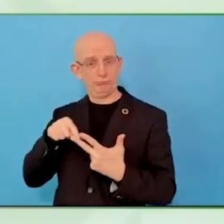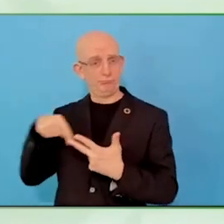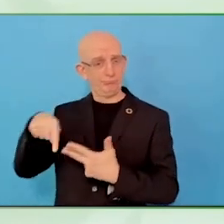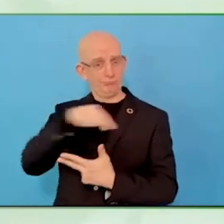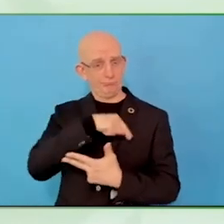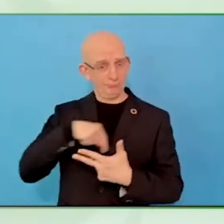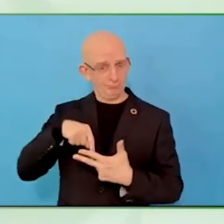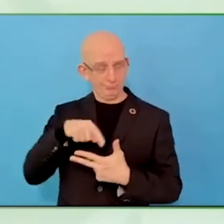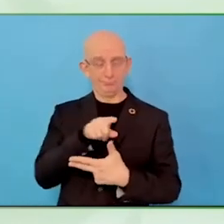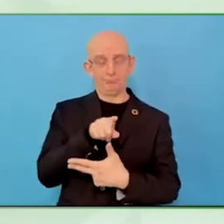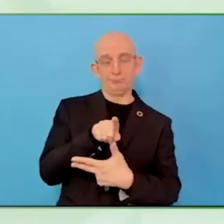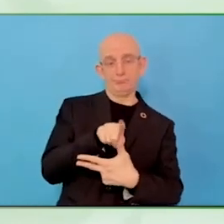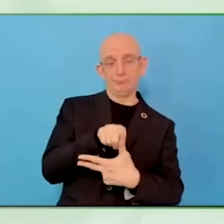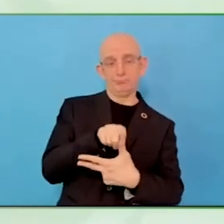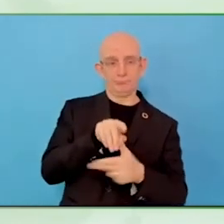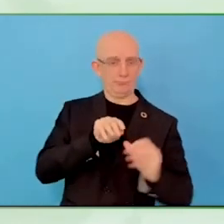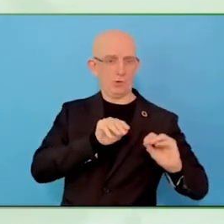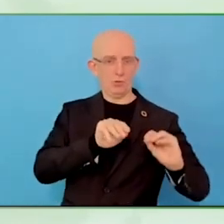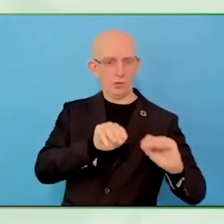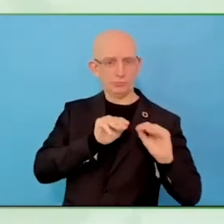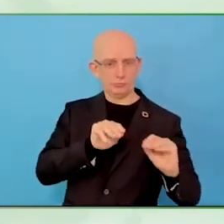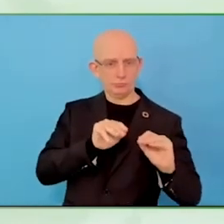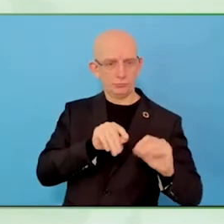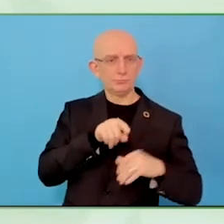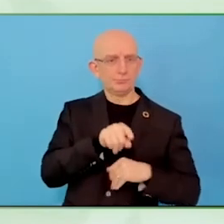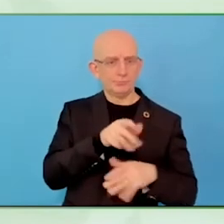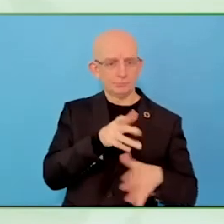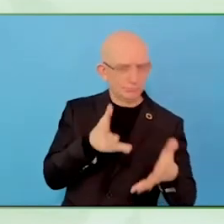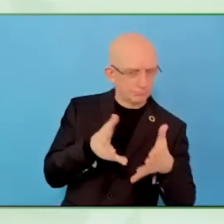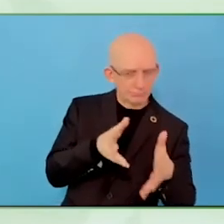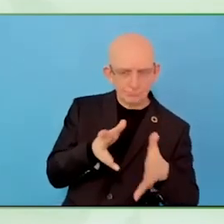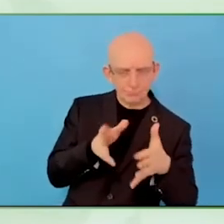They have a regular meeting with the case manager to understand more